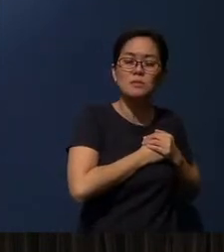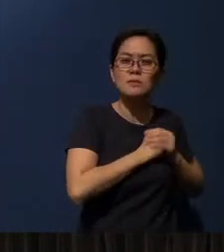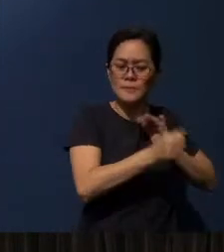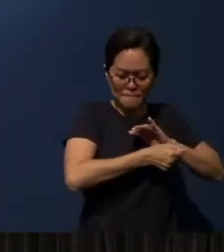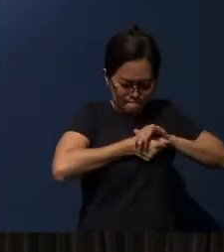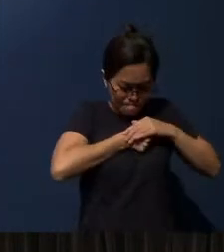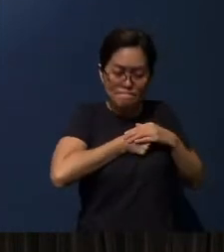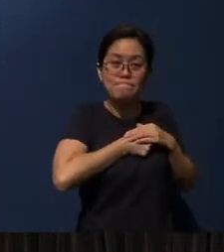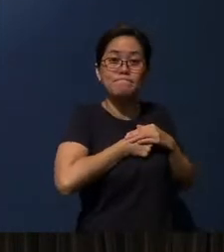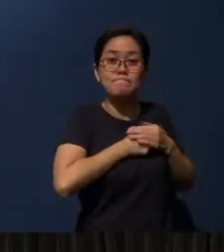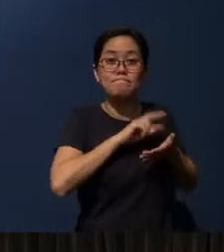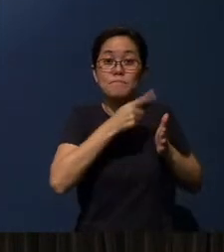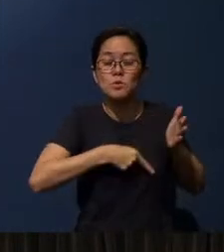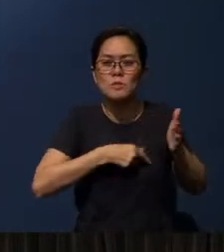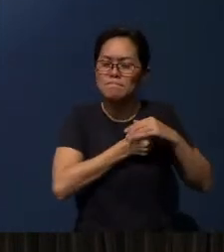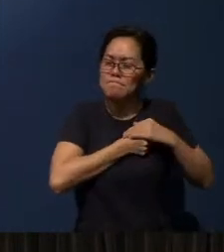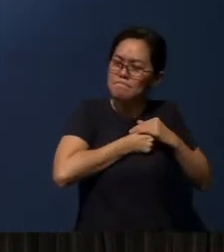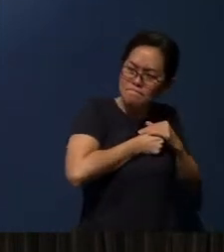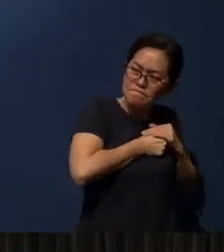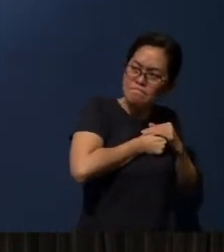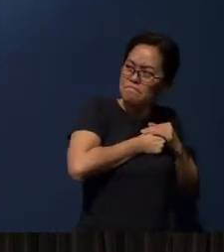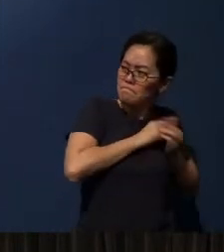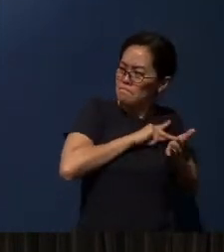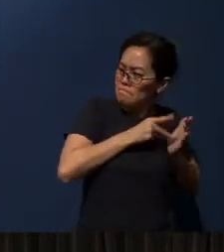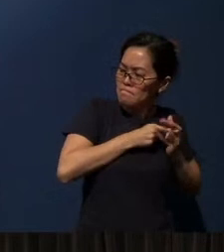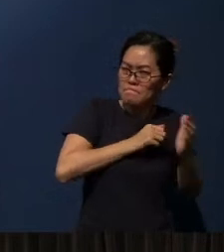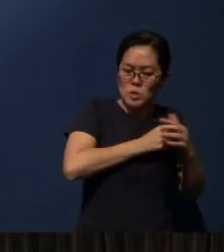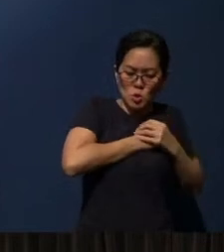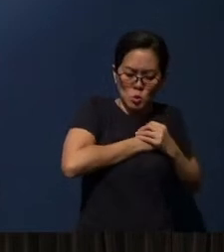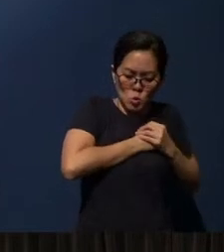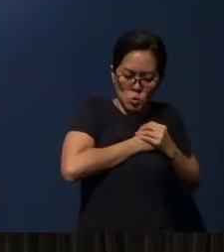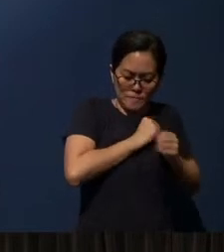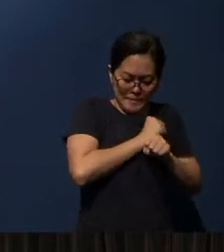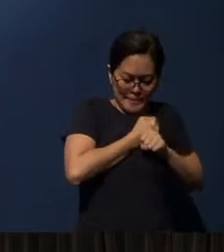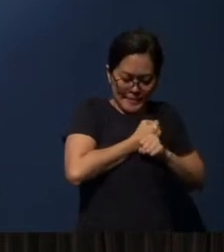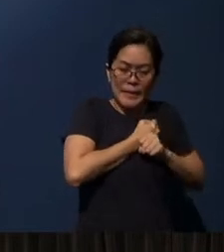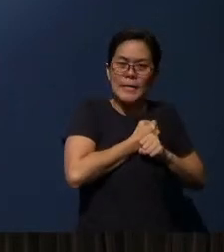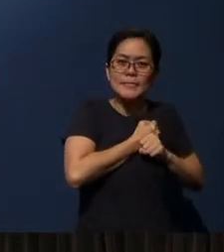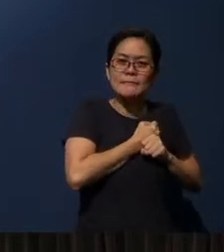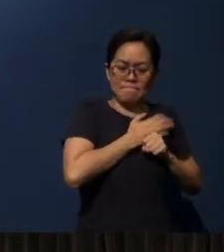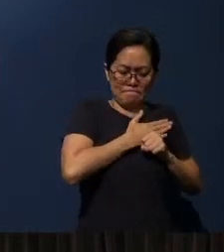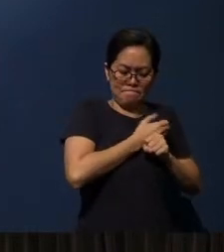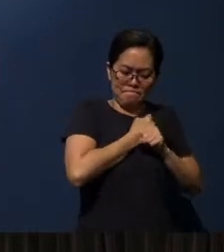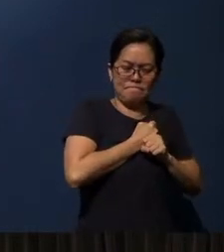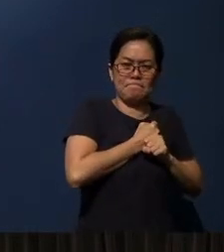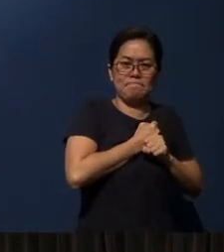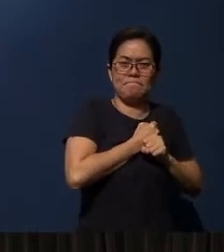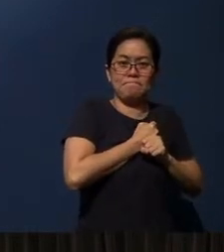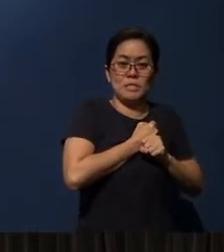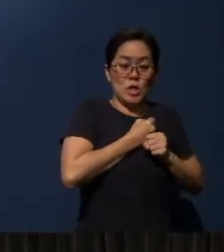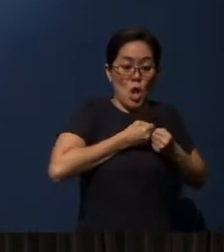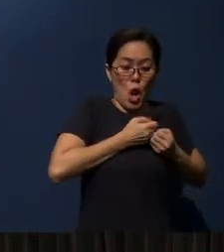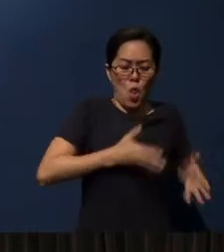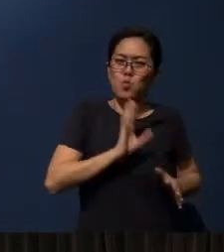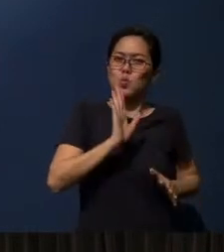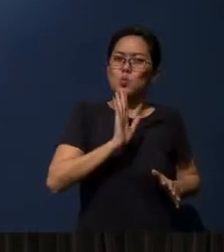It means I purposely keep it secure in my heart. That means I will not lose it. To not lose it means what?